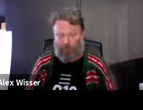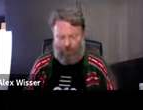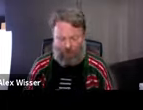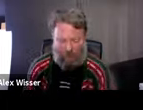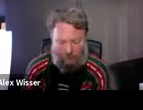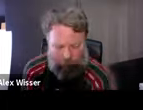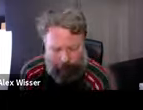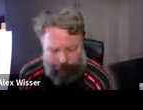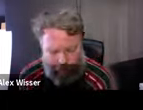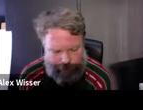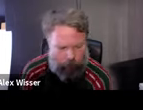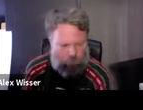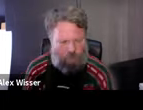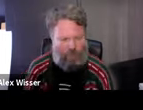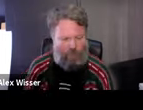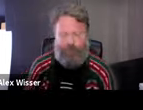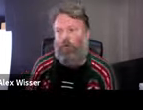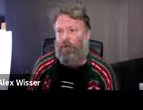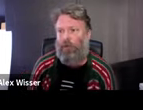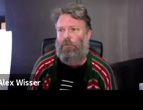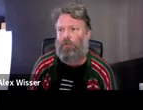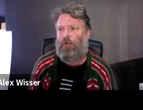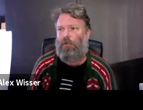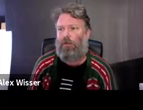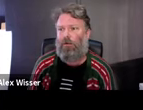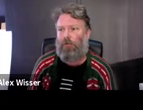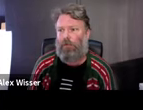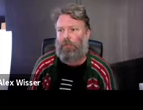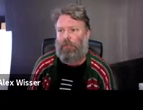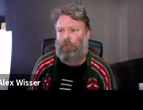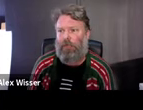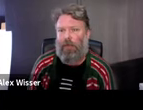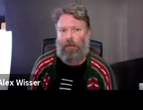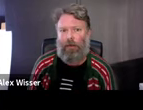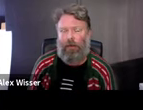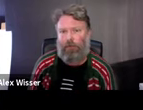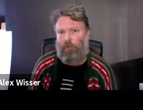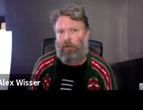Sydney and had been for about four years. We were running our own art